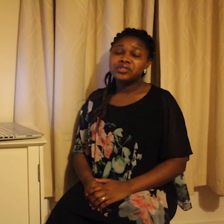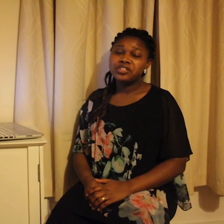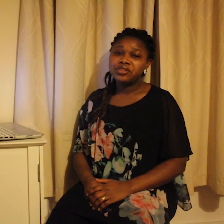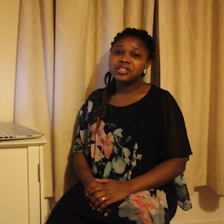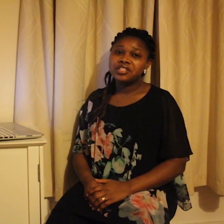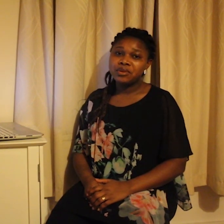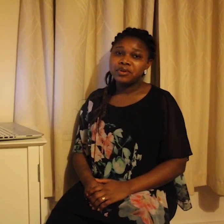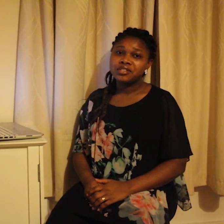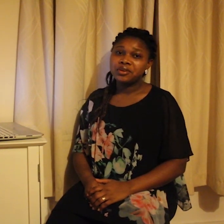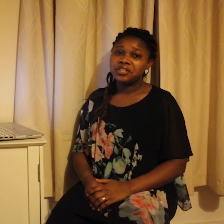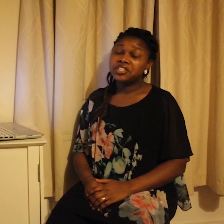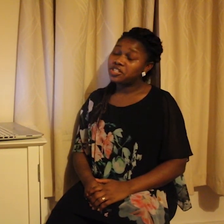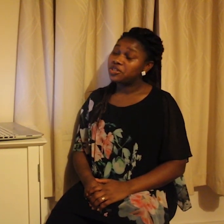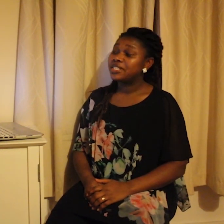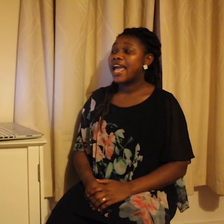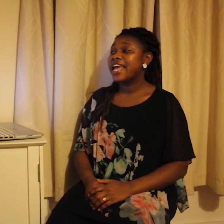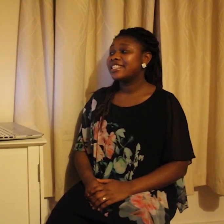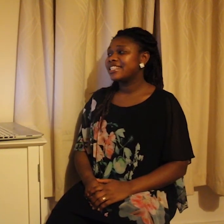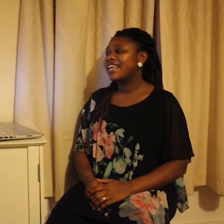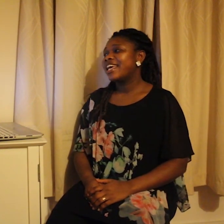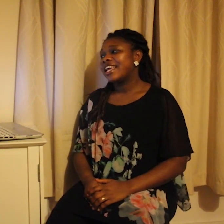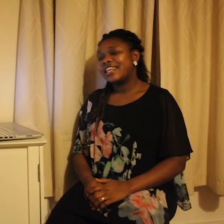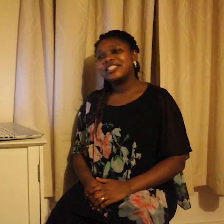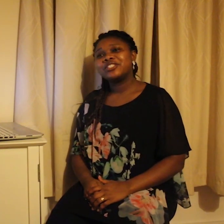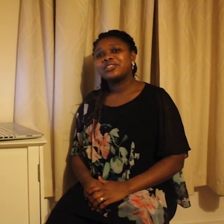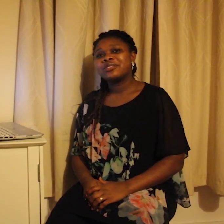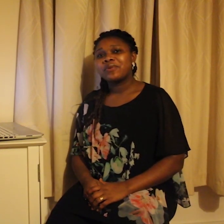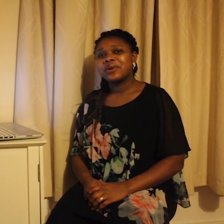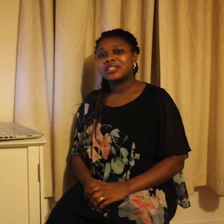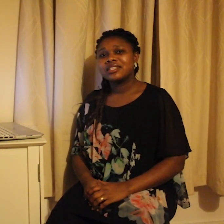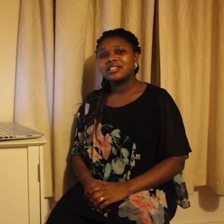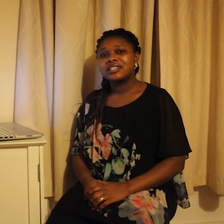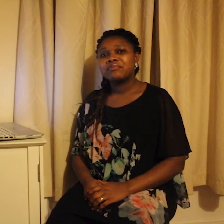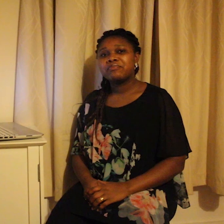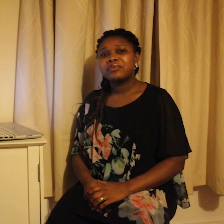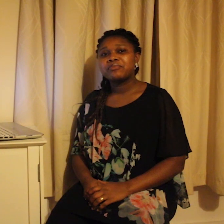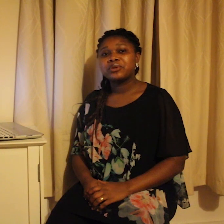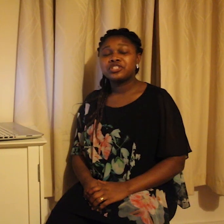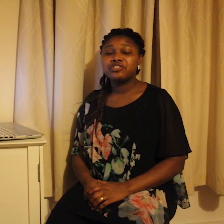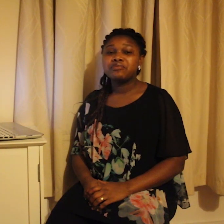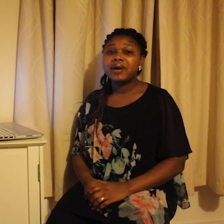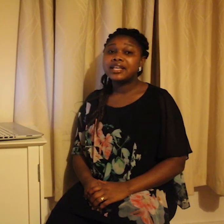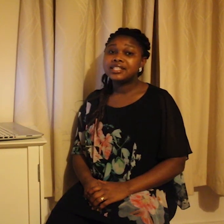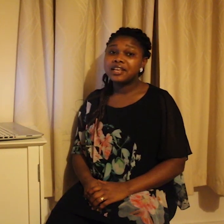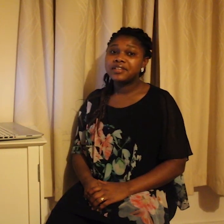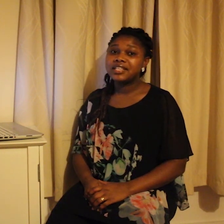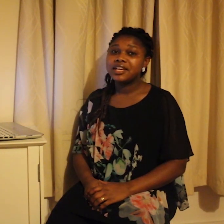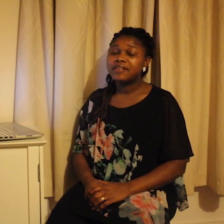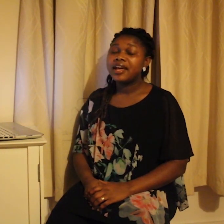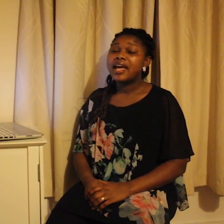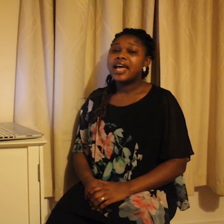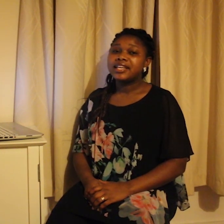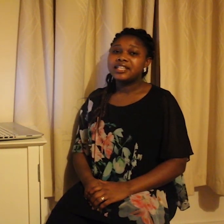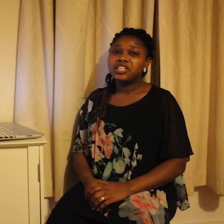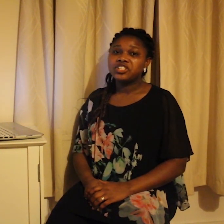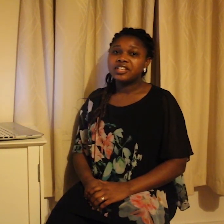continue the series on Indigenous hand, the indigenous voices that is pioneered by Save